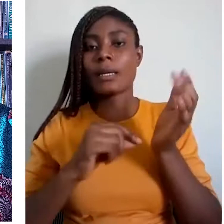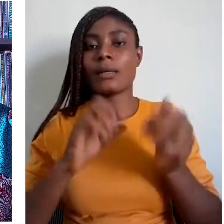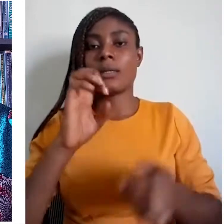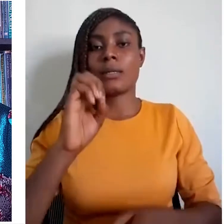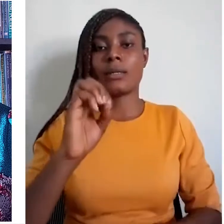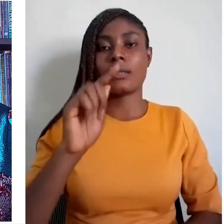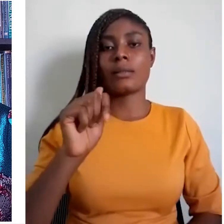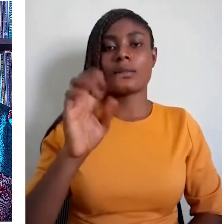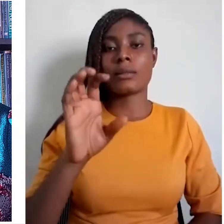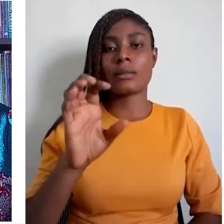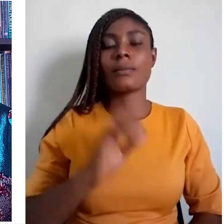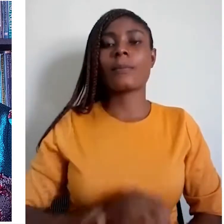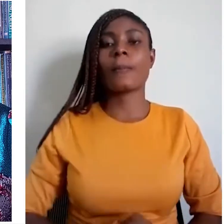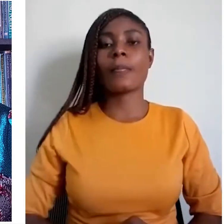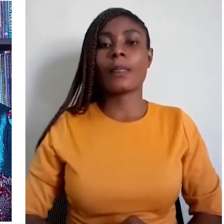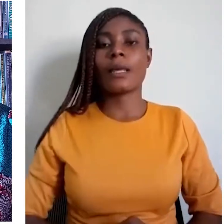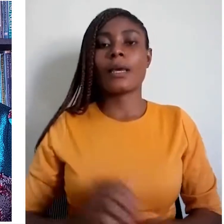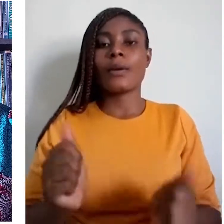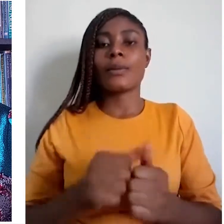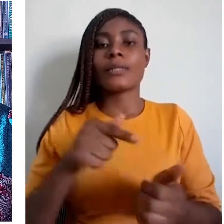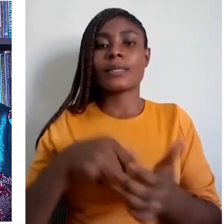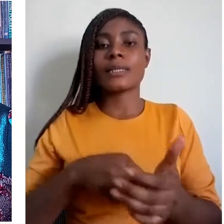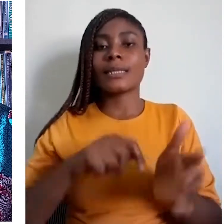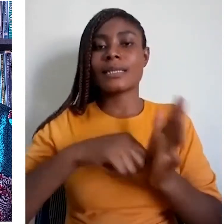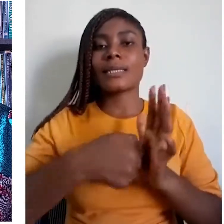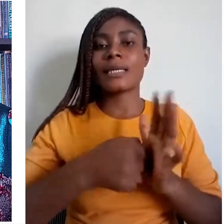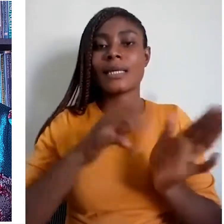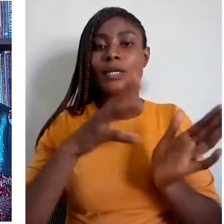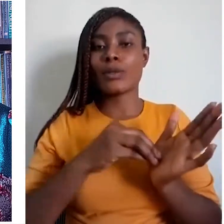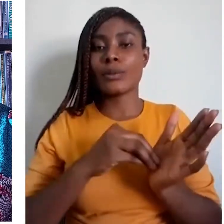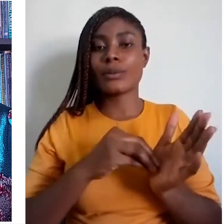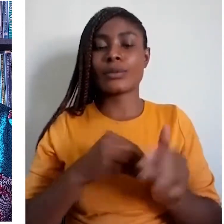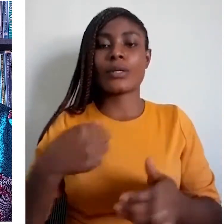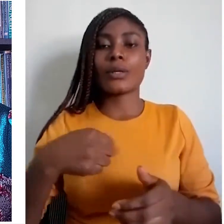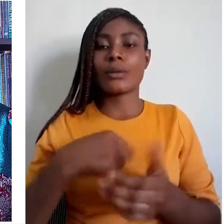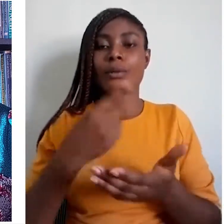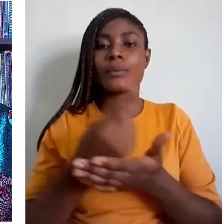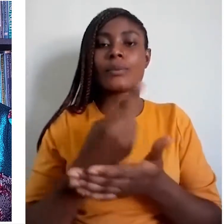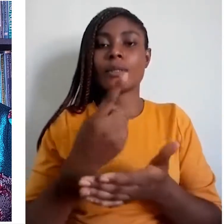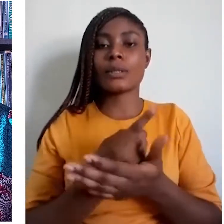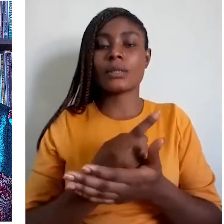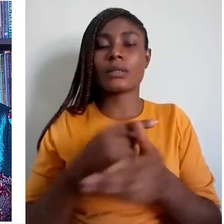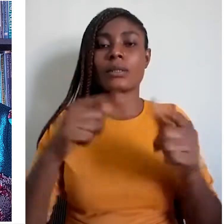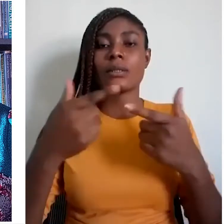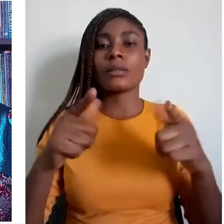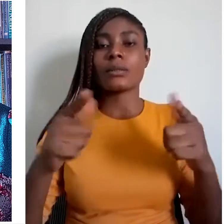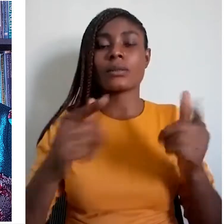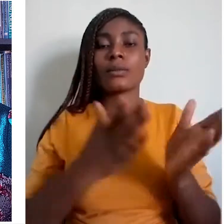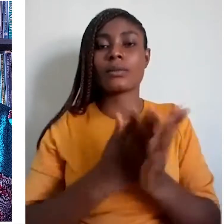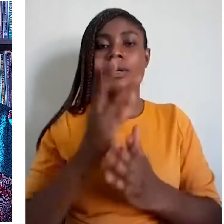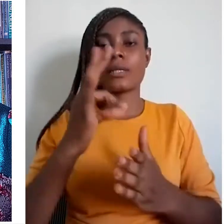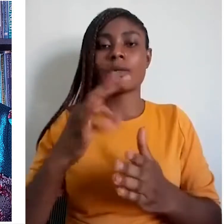In this keynote, we explore the linguistic rights of speakers of indigenous African languages